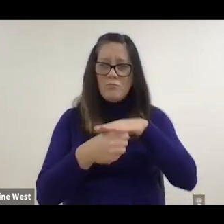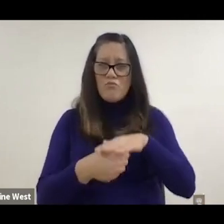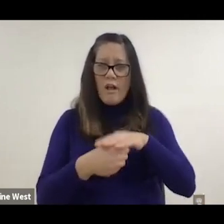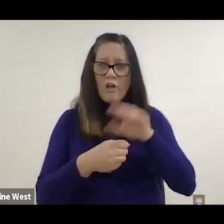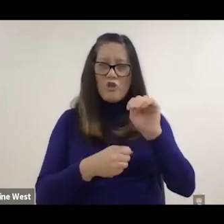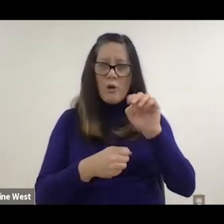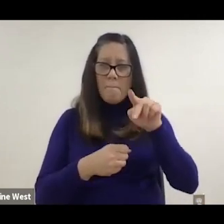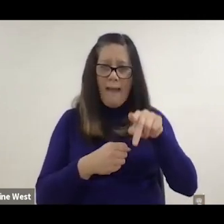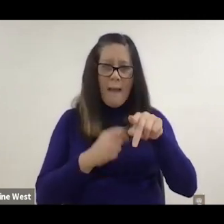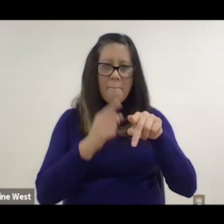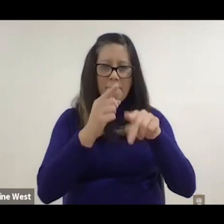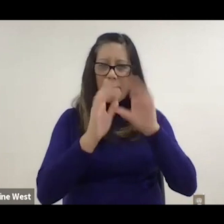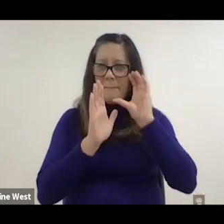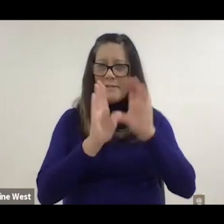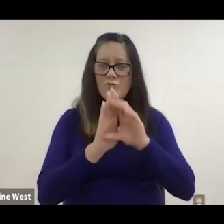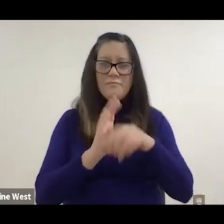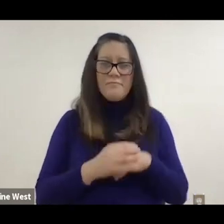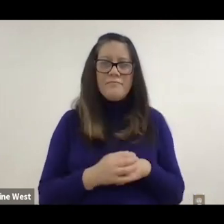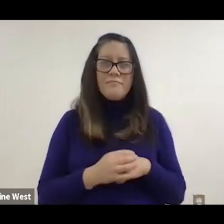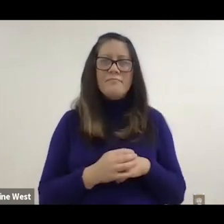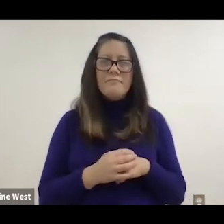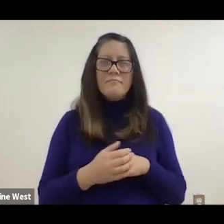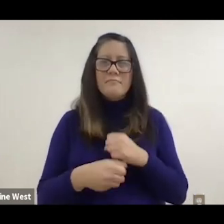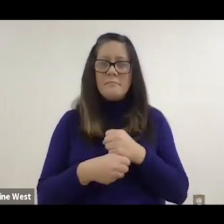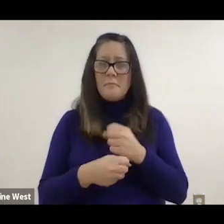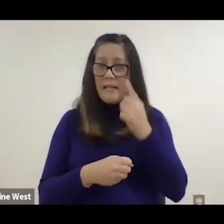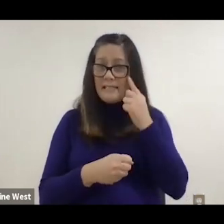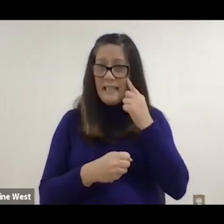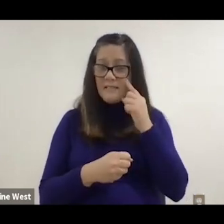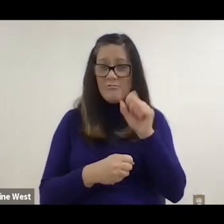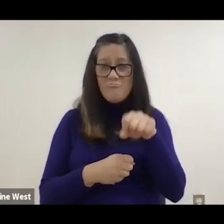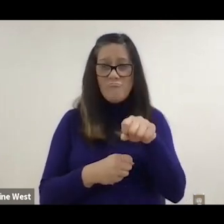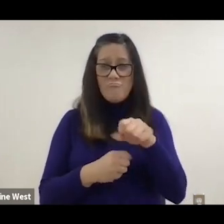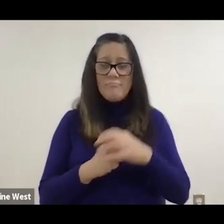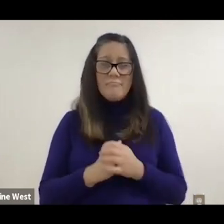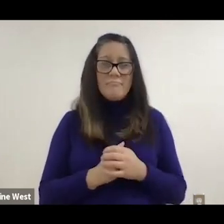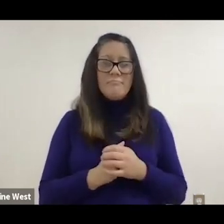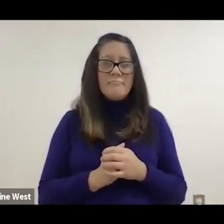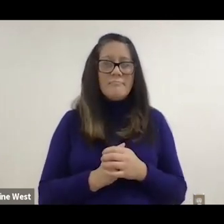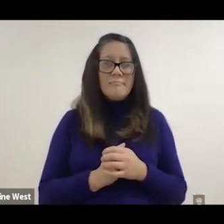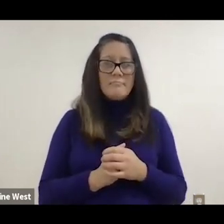and that's the internal pressure. This is even makes more sense really.